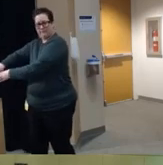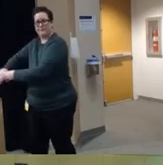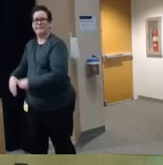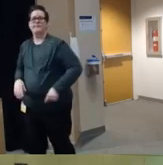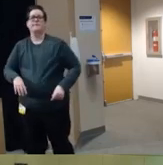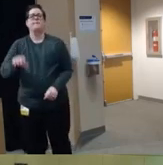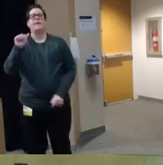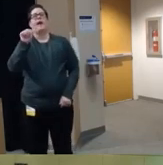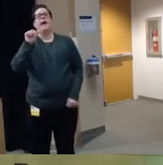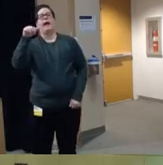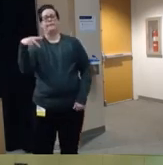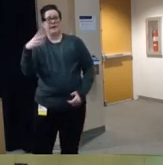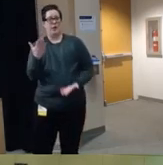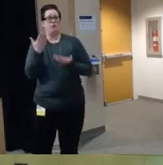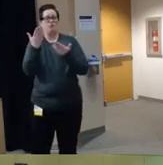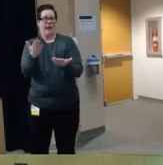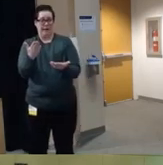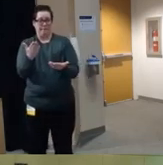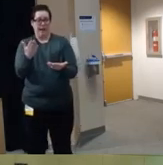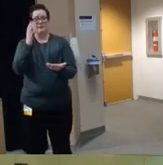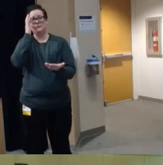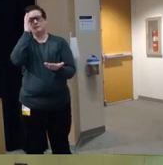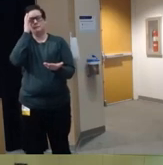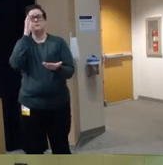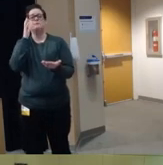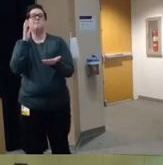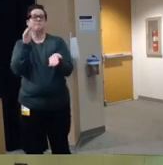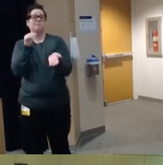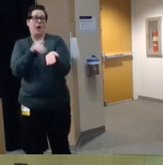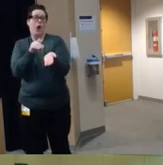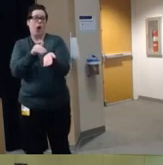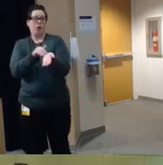Pediatrics recommends clinicians include firearm safety as part of their anticipatory guidance that